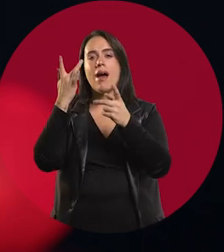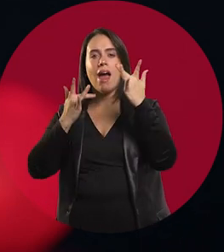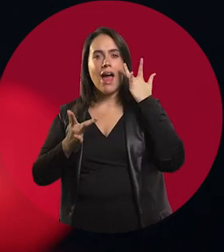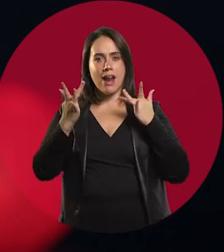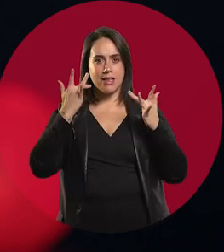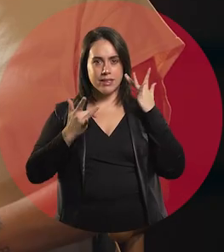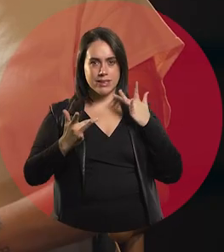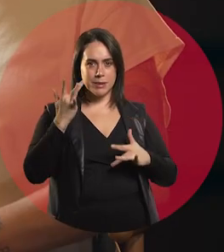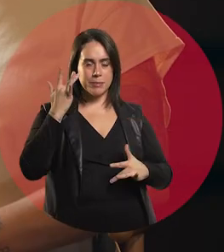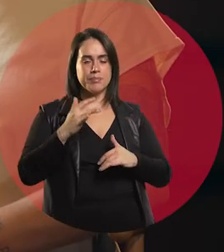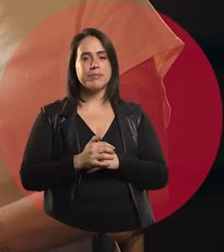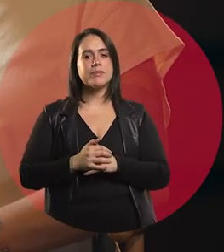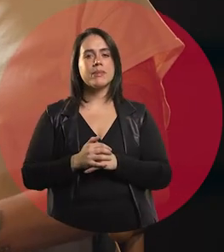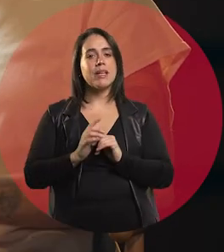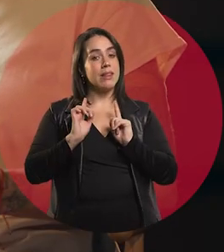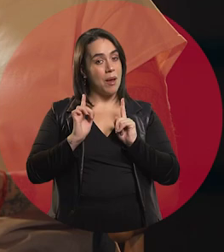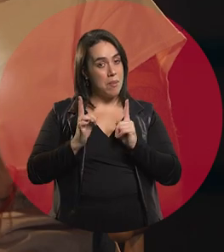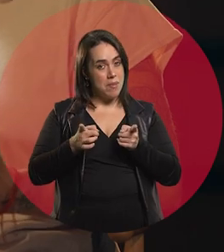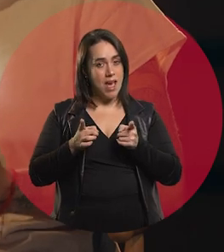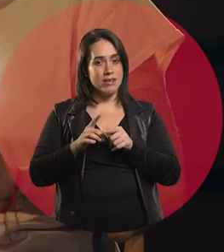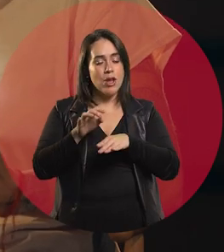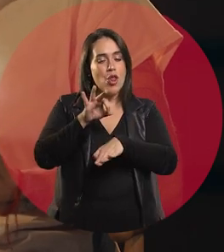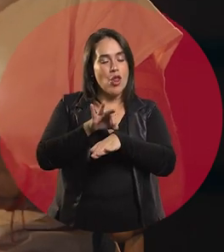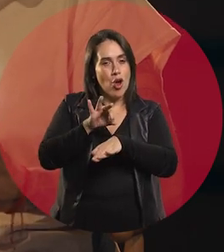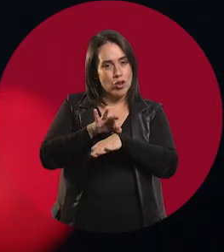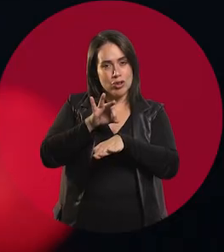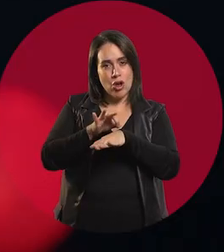Gabriel, medicine was part of your upbringing.